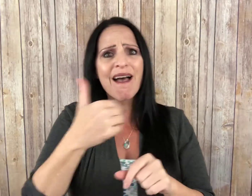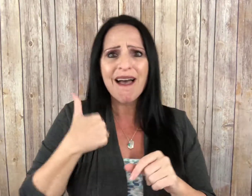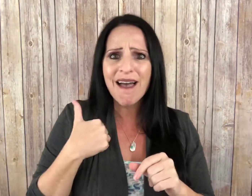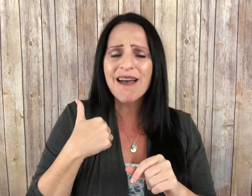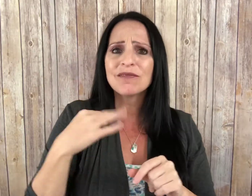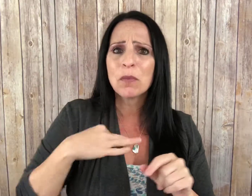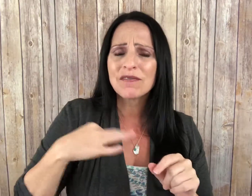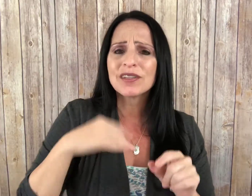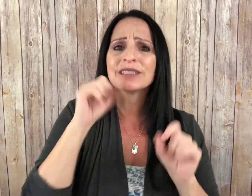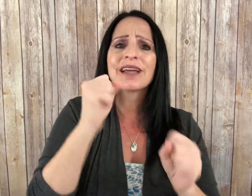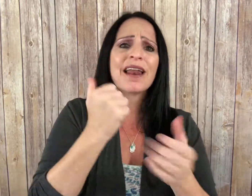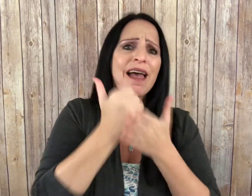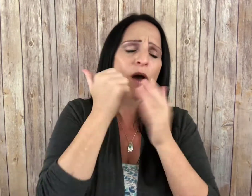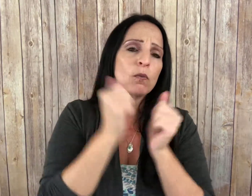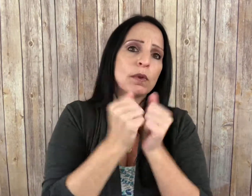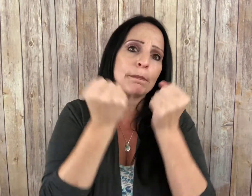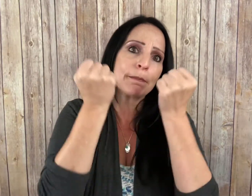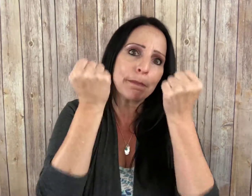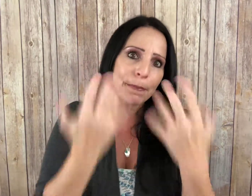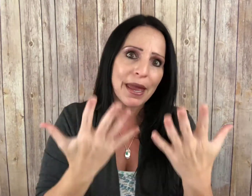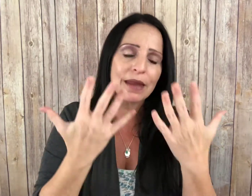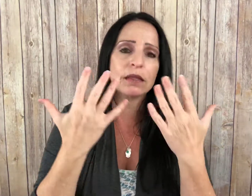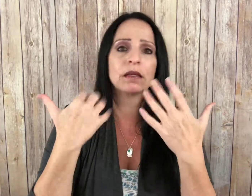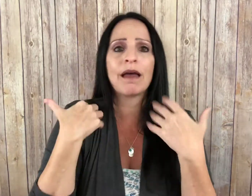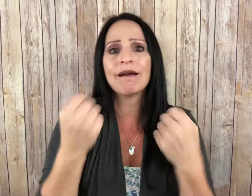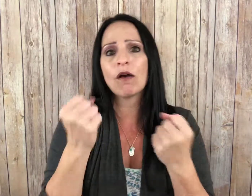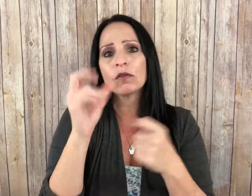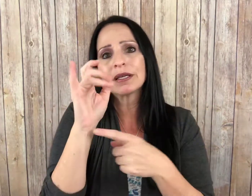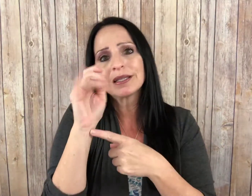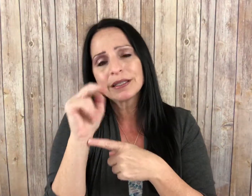It can help with many health issues.